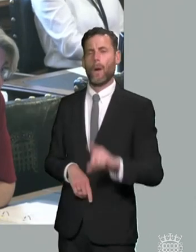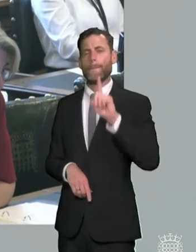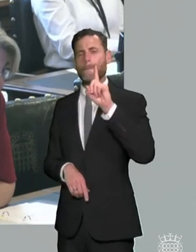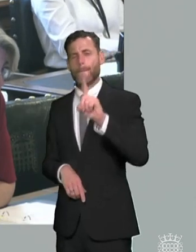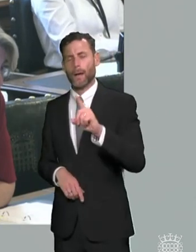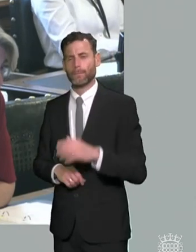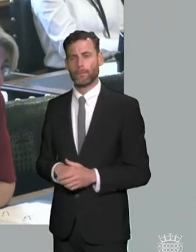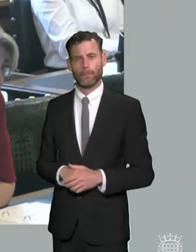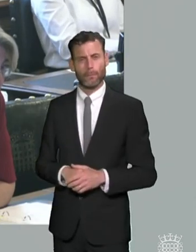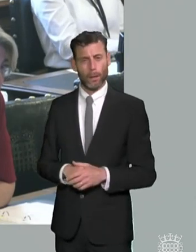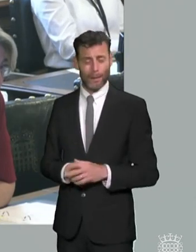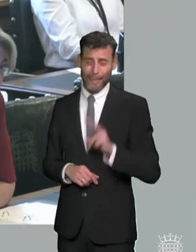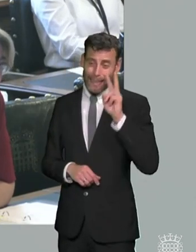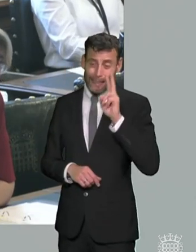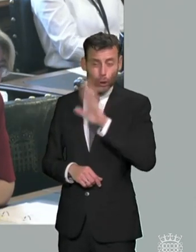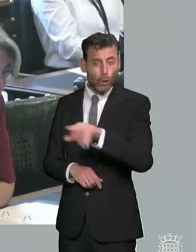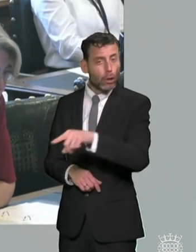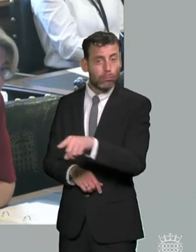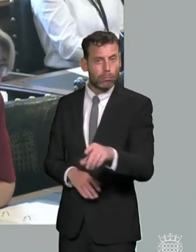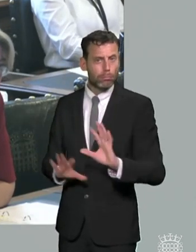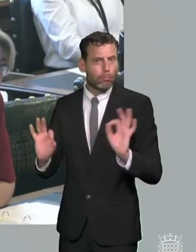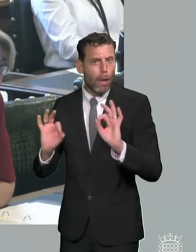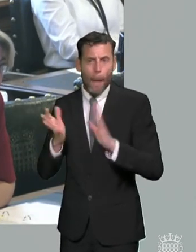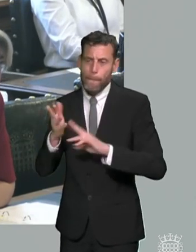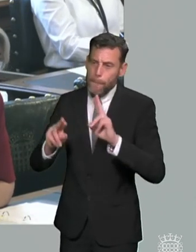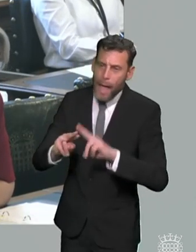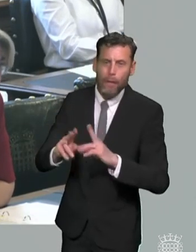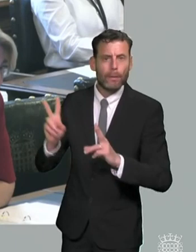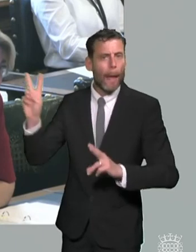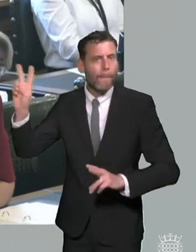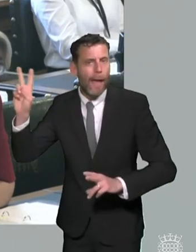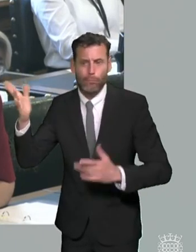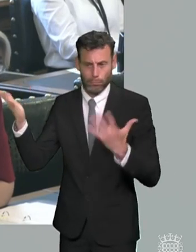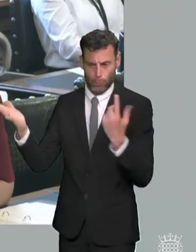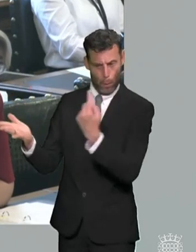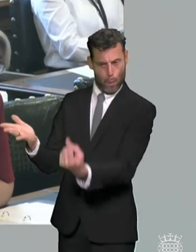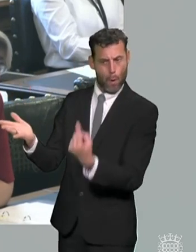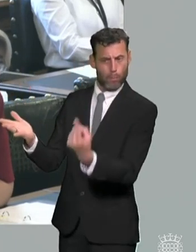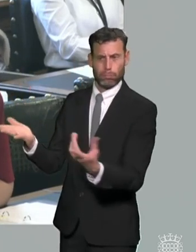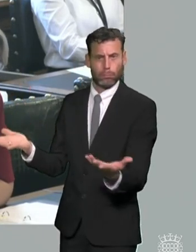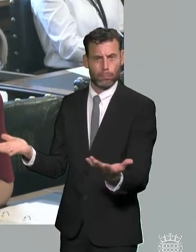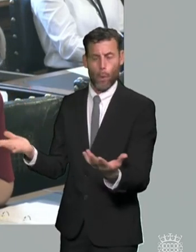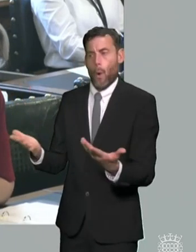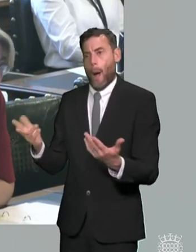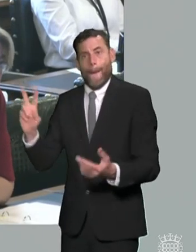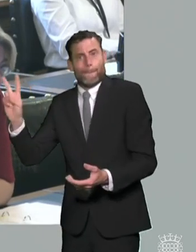settings of all where perhaps for whatever reason the parents are just not able to fulfill